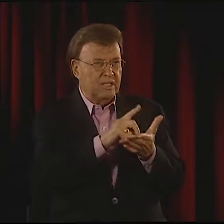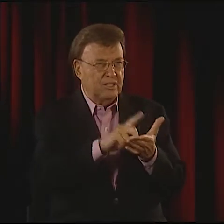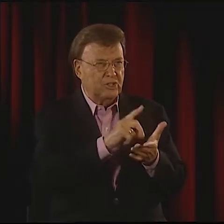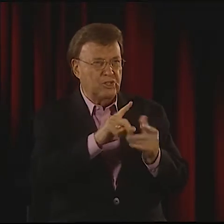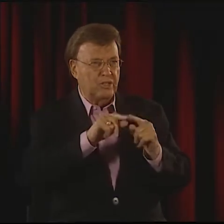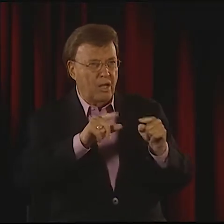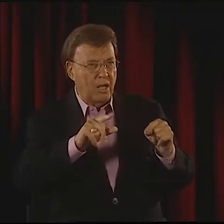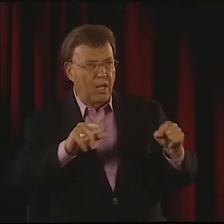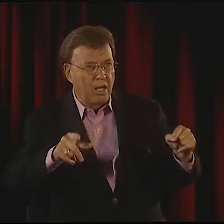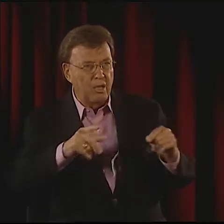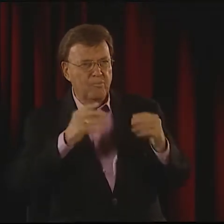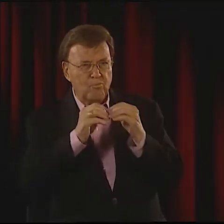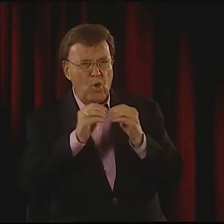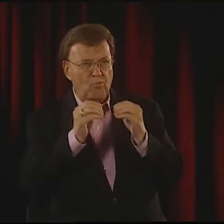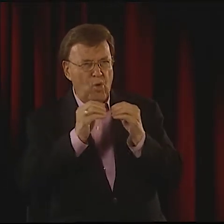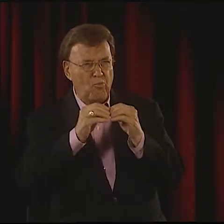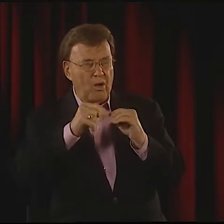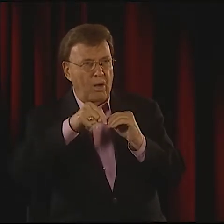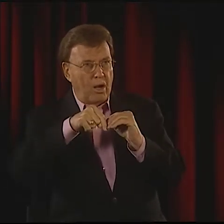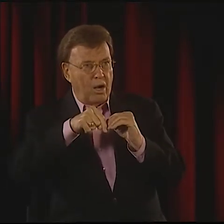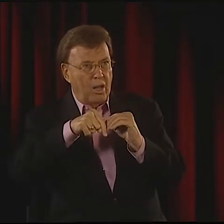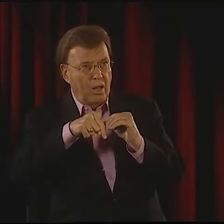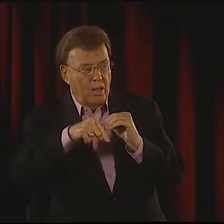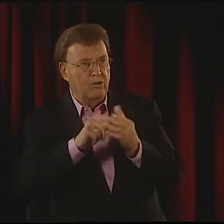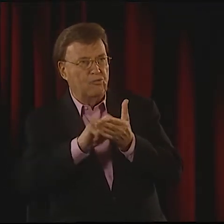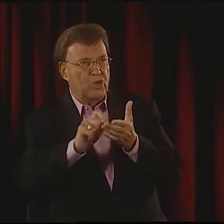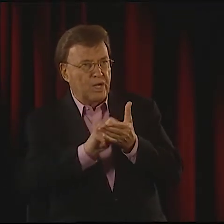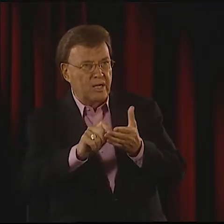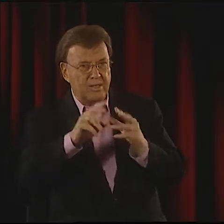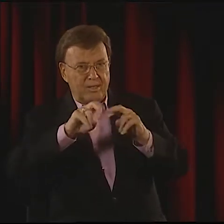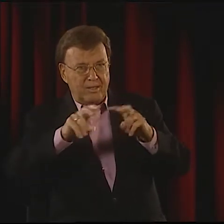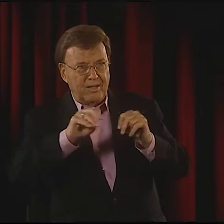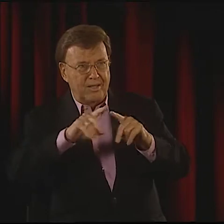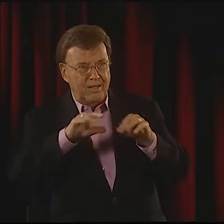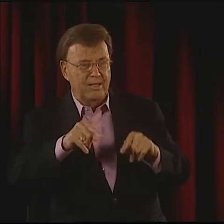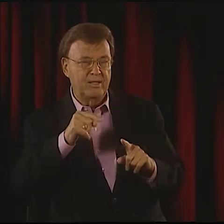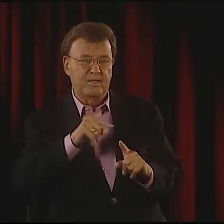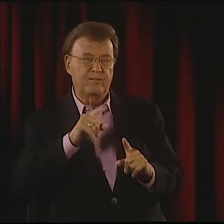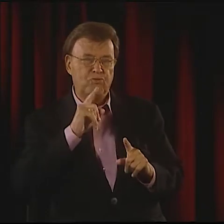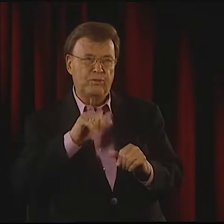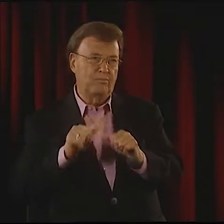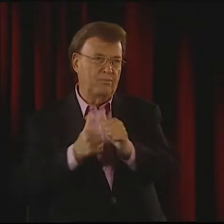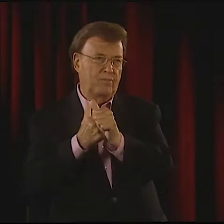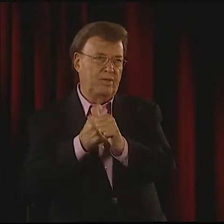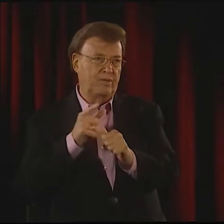YOU KNOW, USE DICTIONARIES AND GET MORE INTO IT AND LOOK AT THE LINGUISTICS OF IT